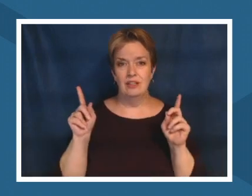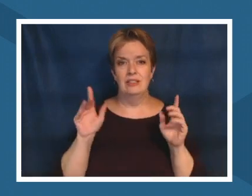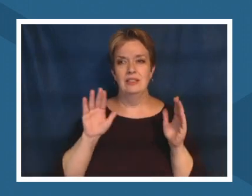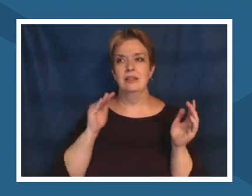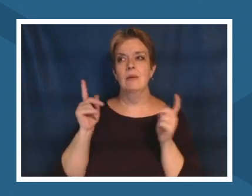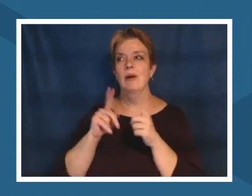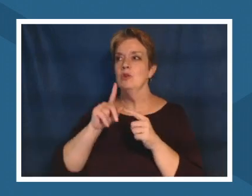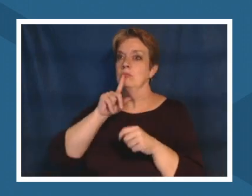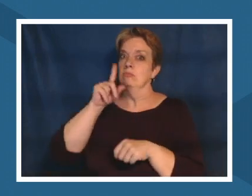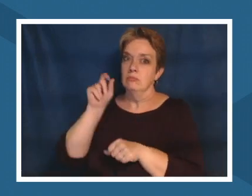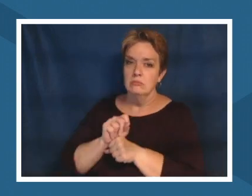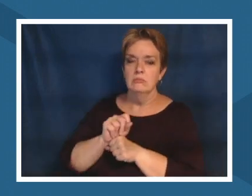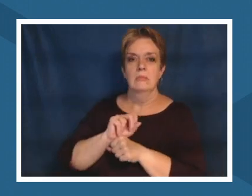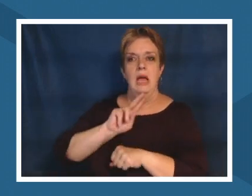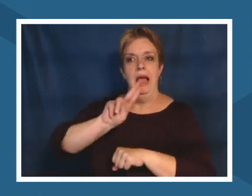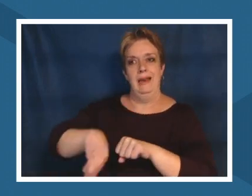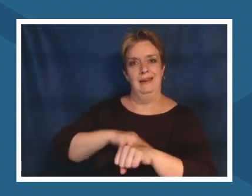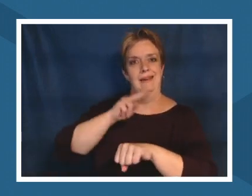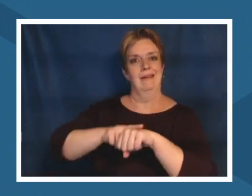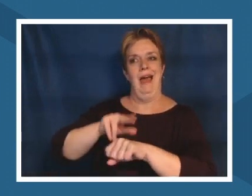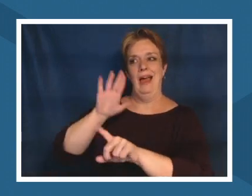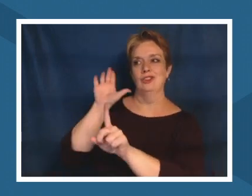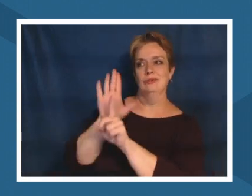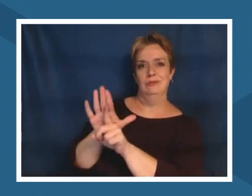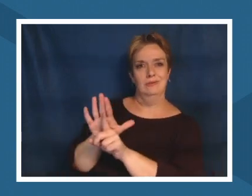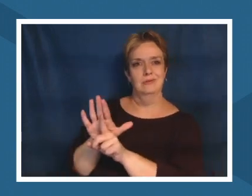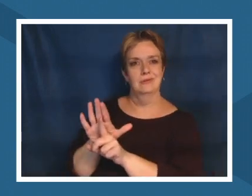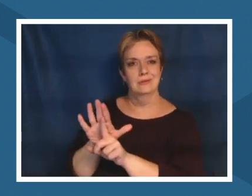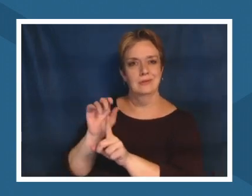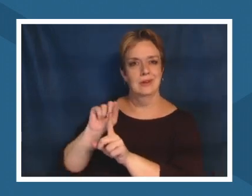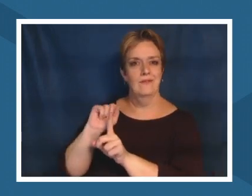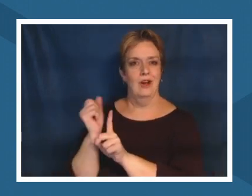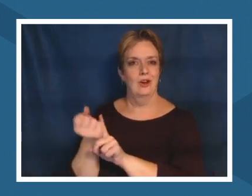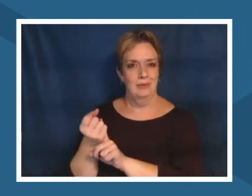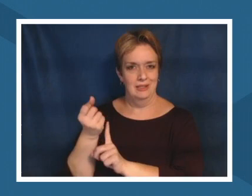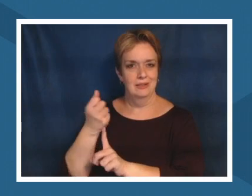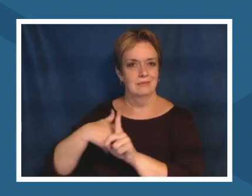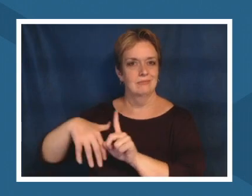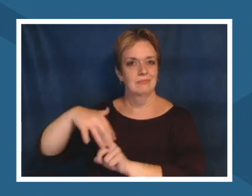and i think that